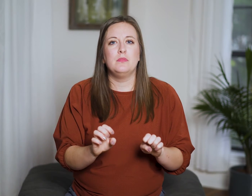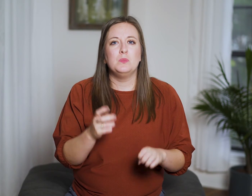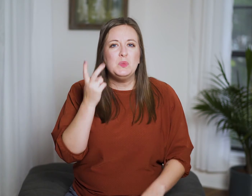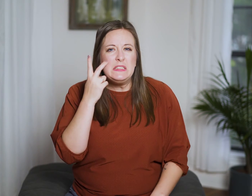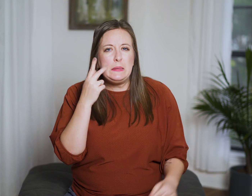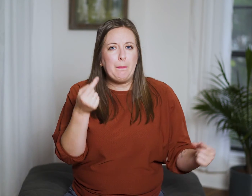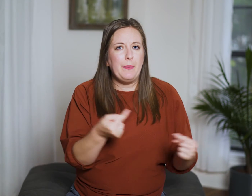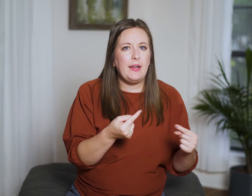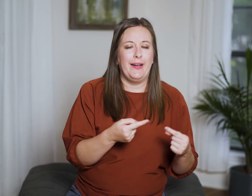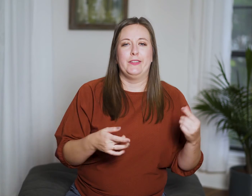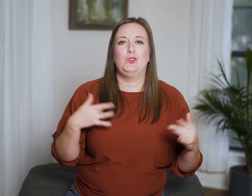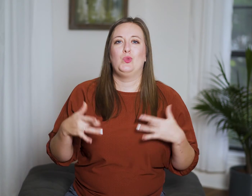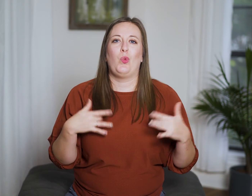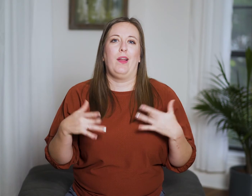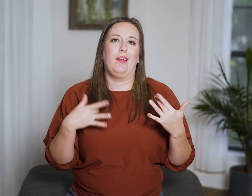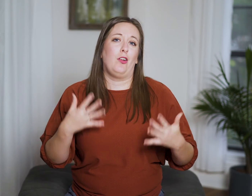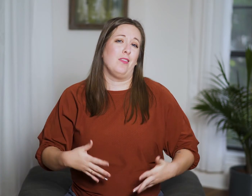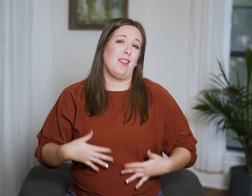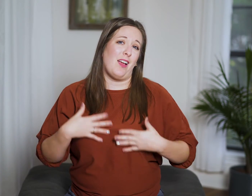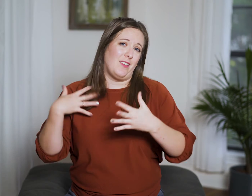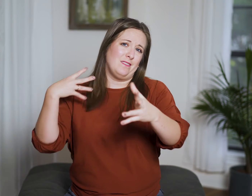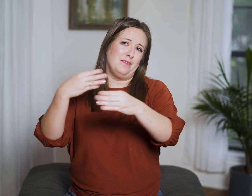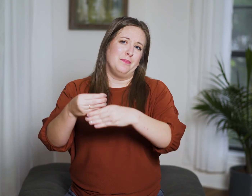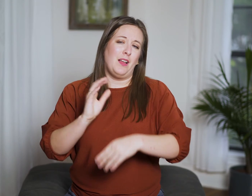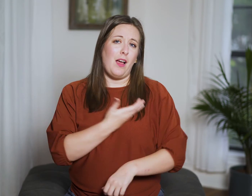we’ll see pain and joy in our lives,